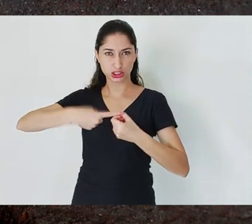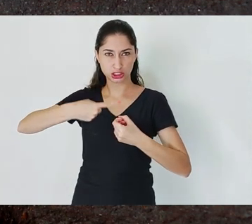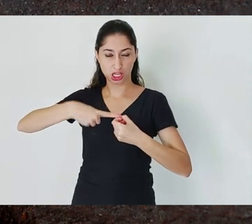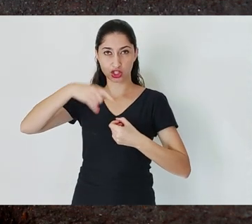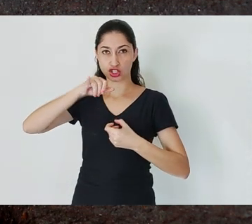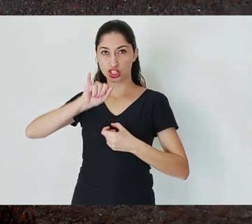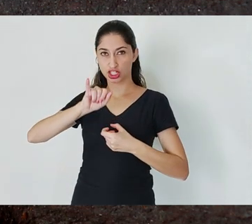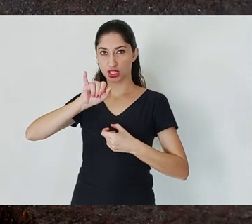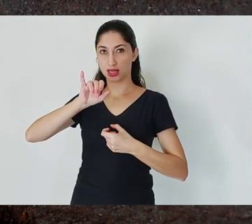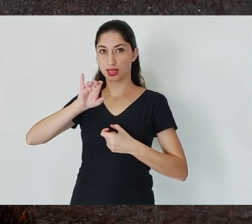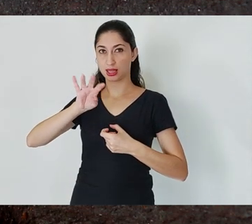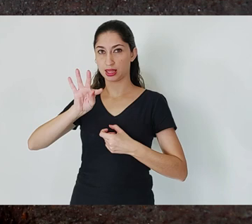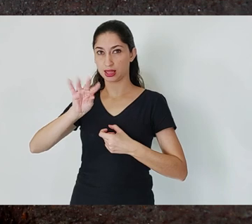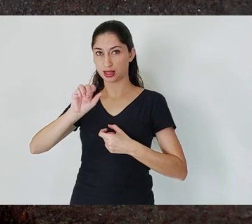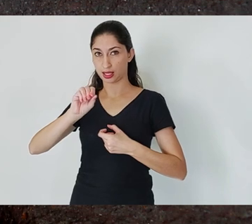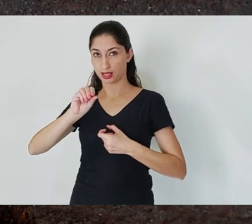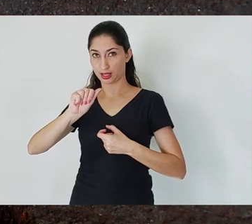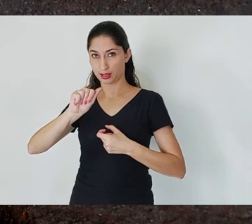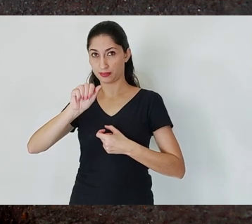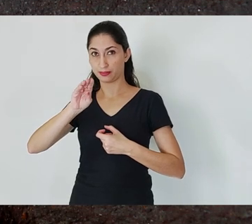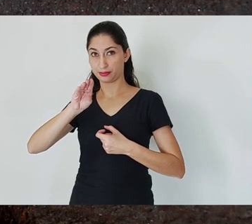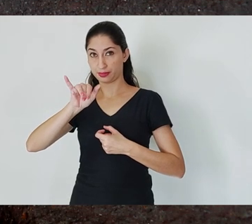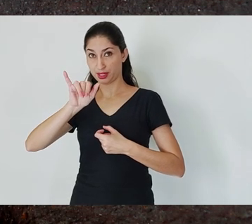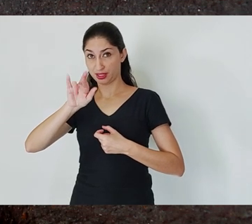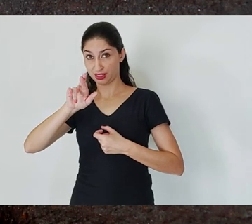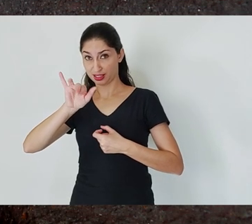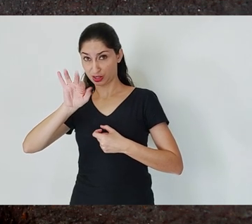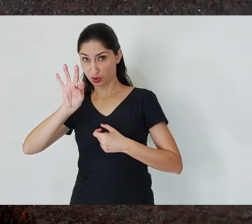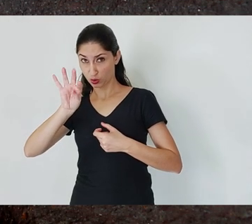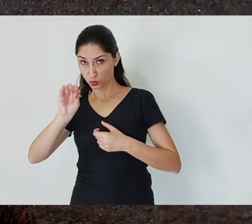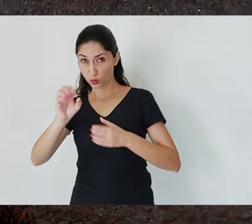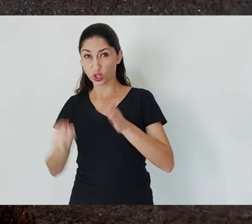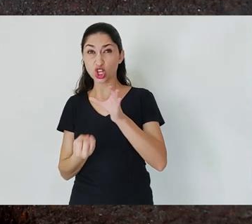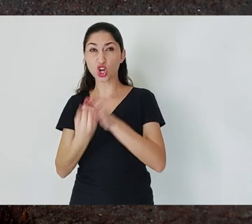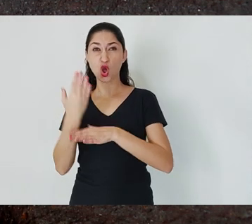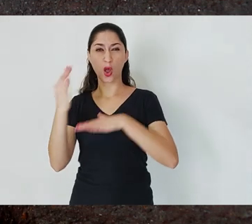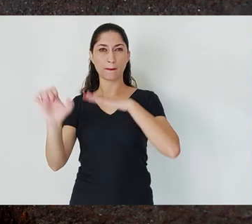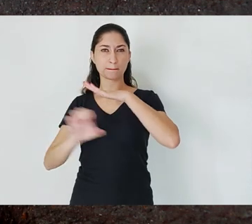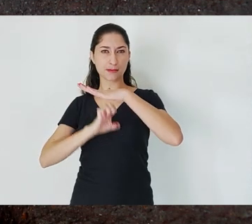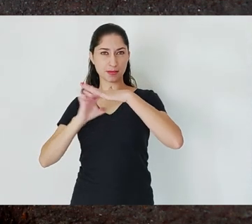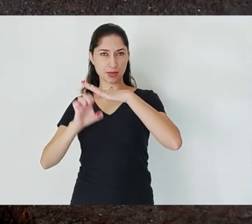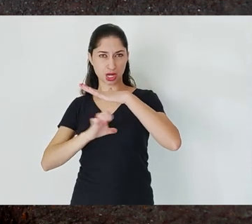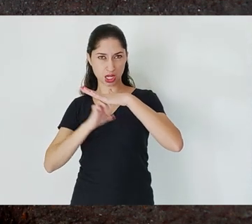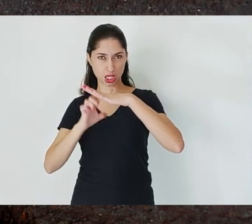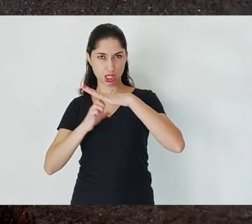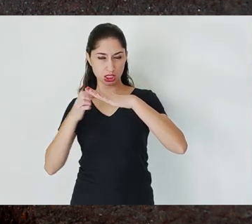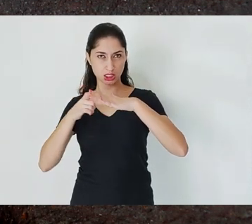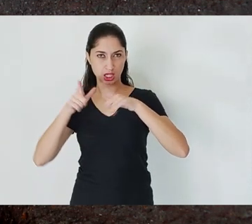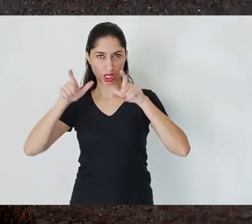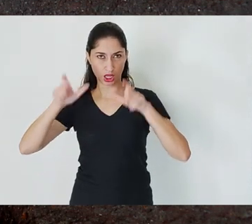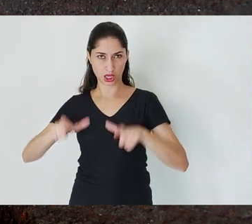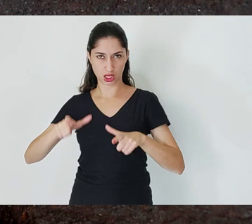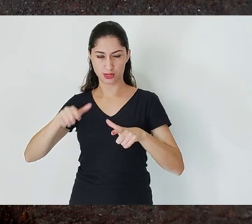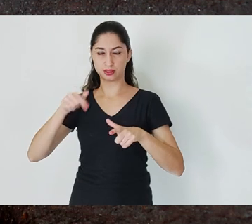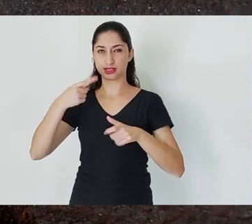and built a company called Itabira Iron. The idea behind this company was to export iron ore